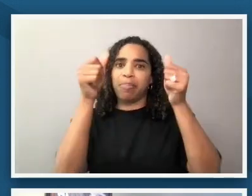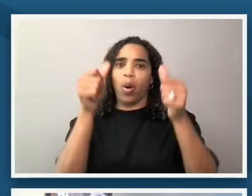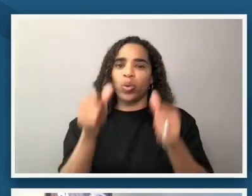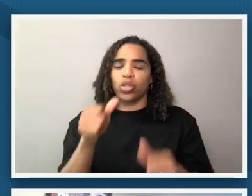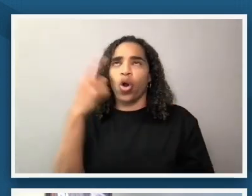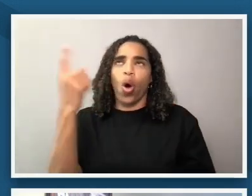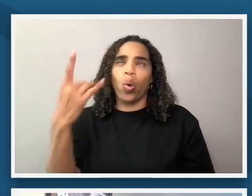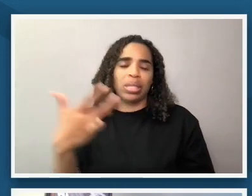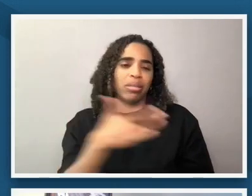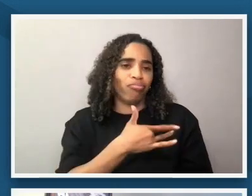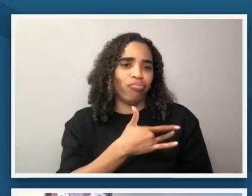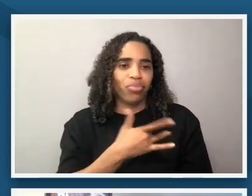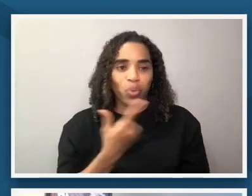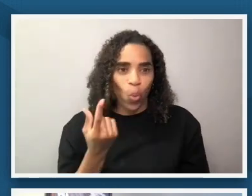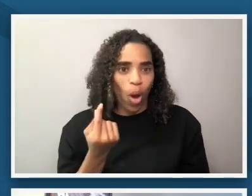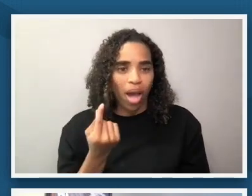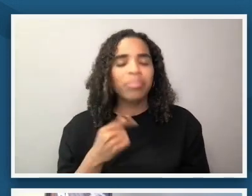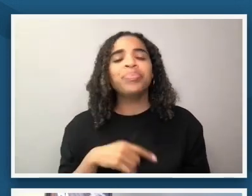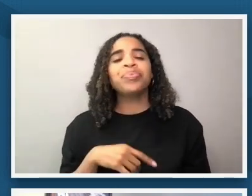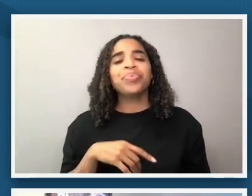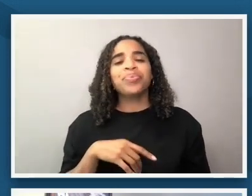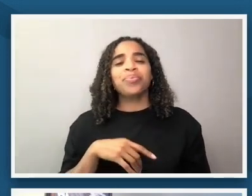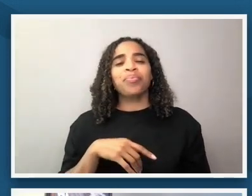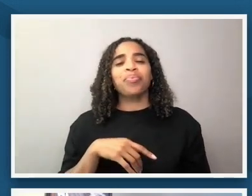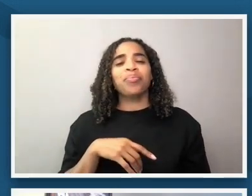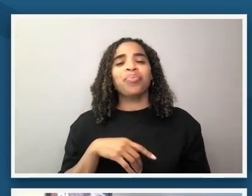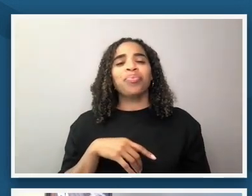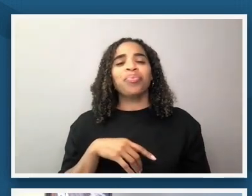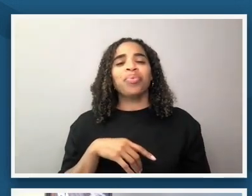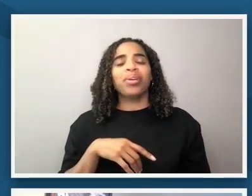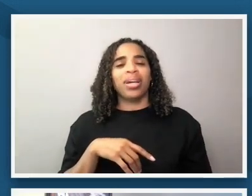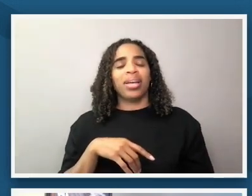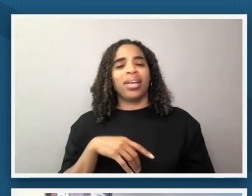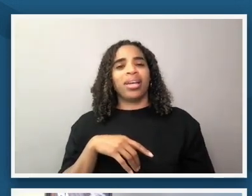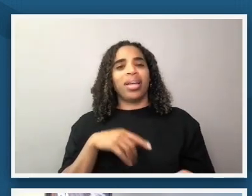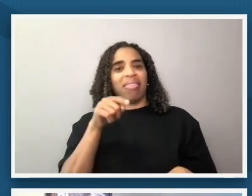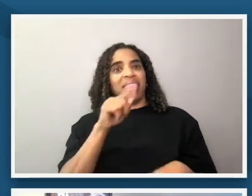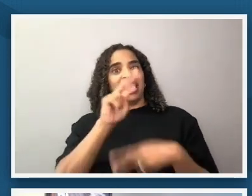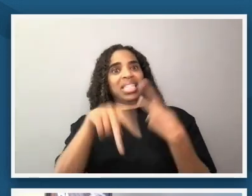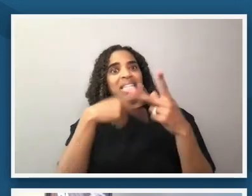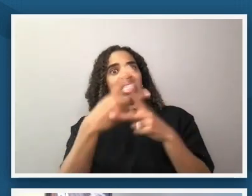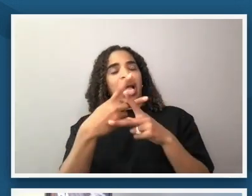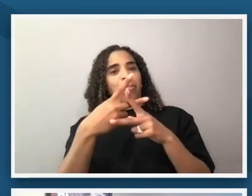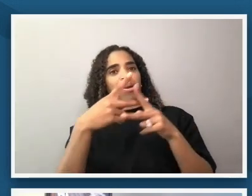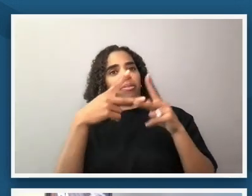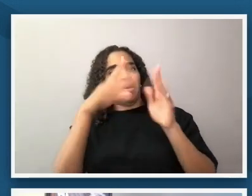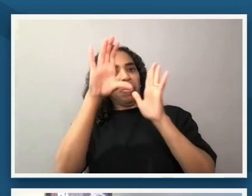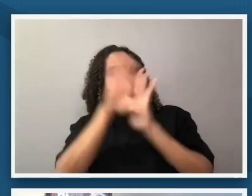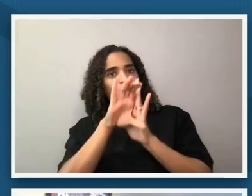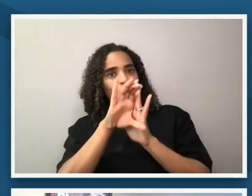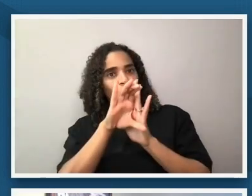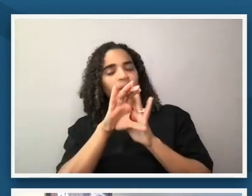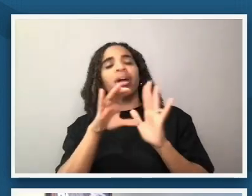because as you both know i deal in portraiture which